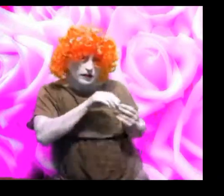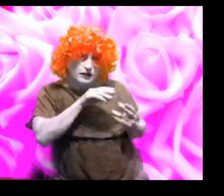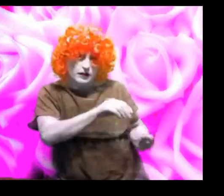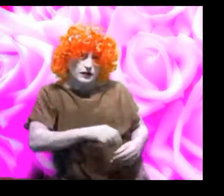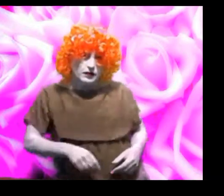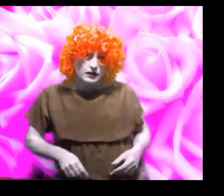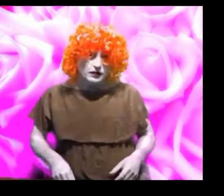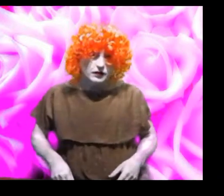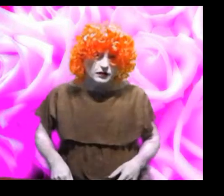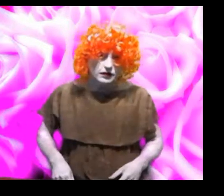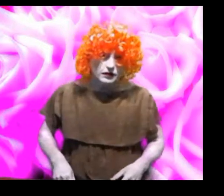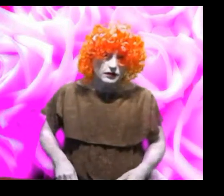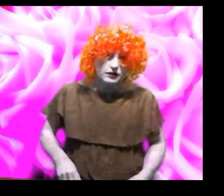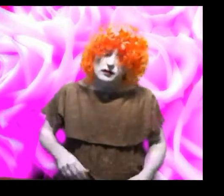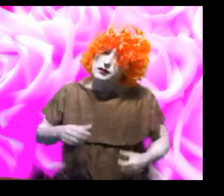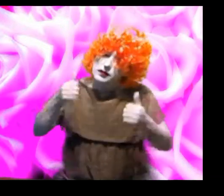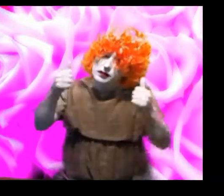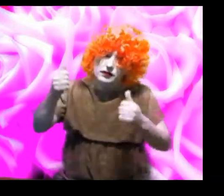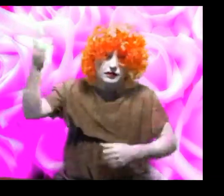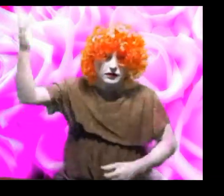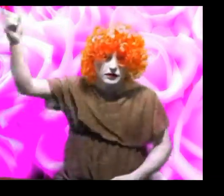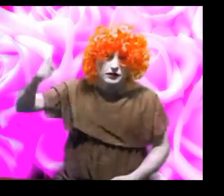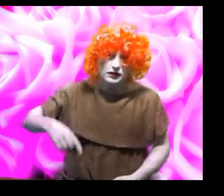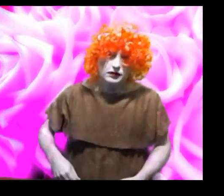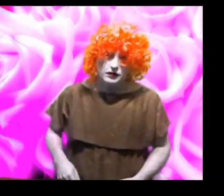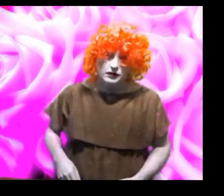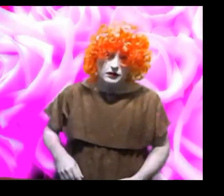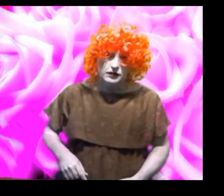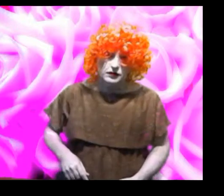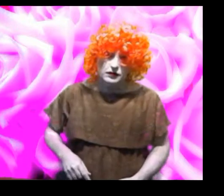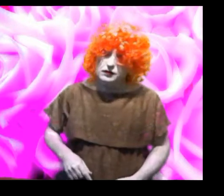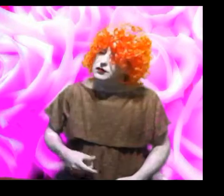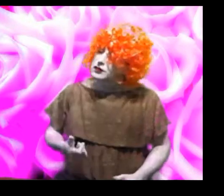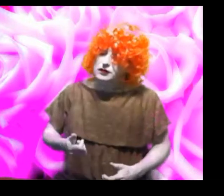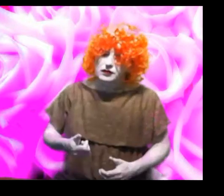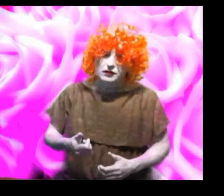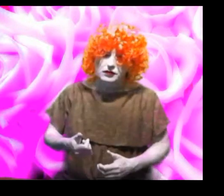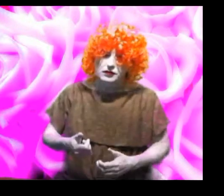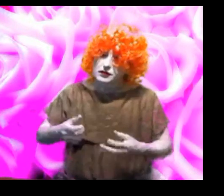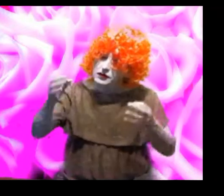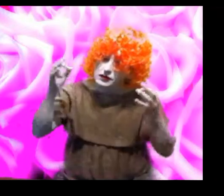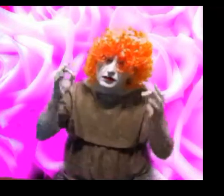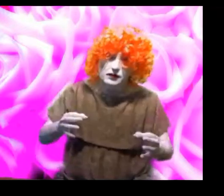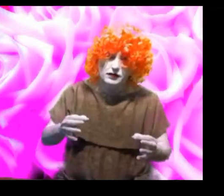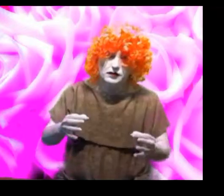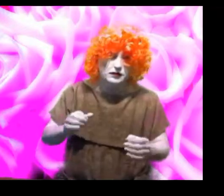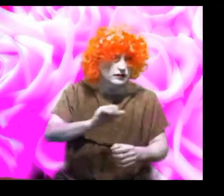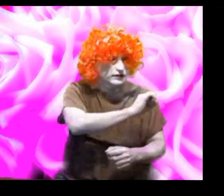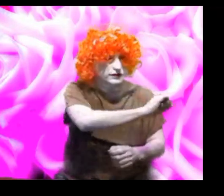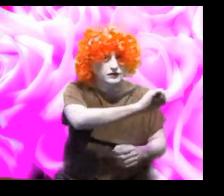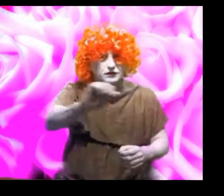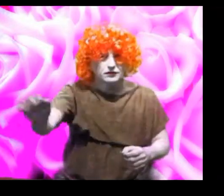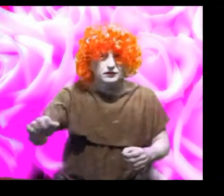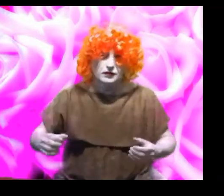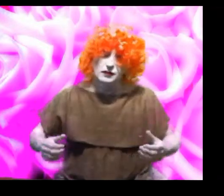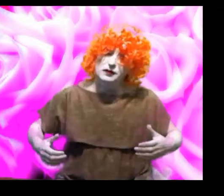be good for God and be good and kind to each other, try your best to make others happy and laugh.